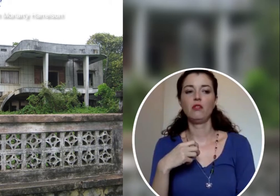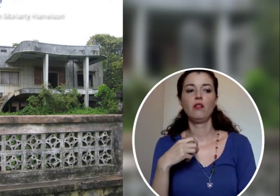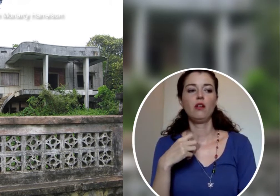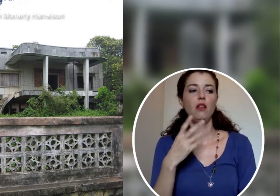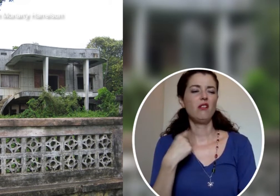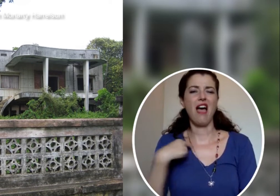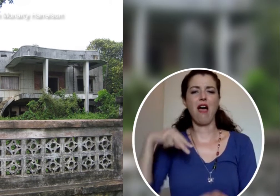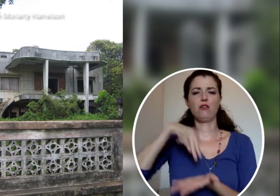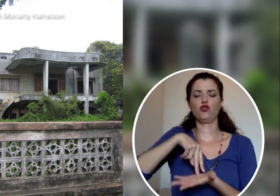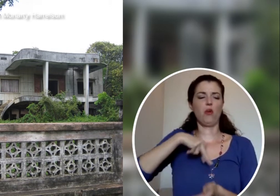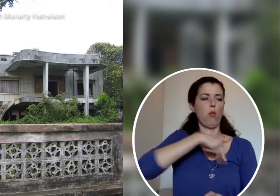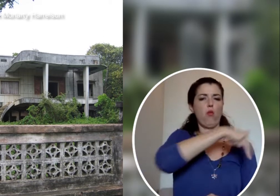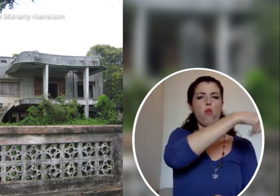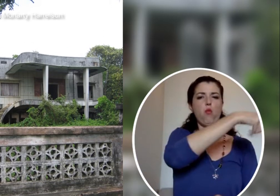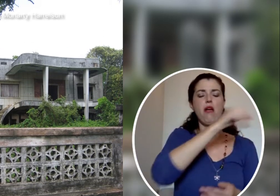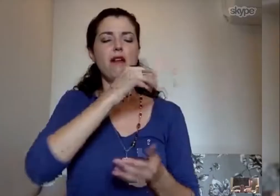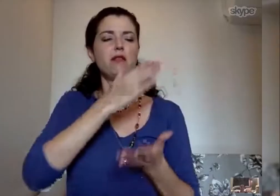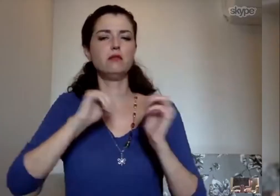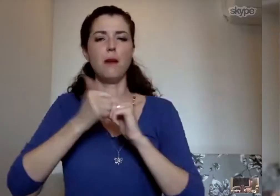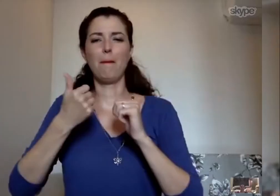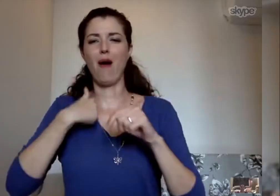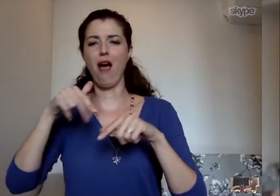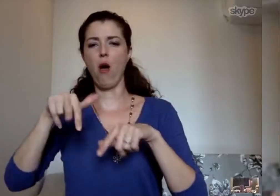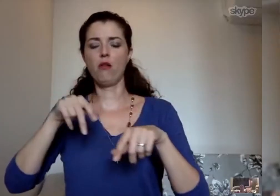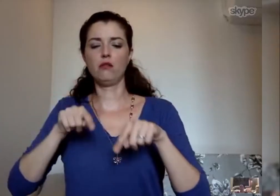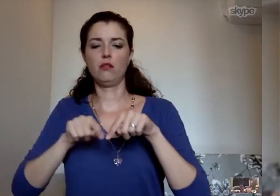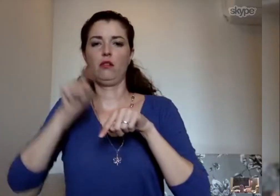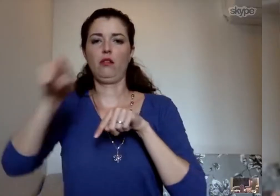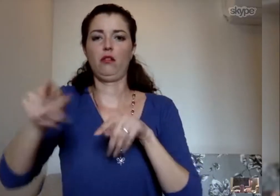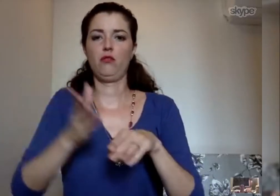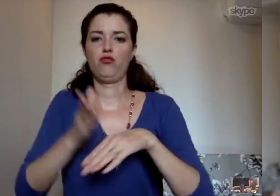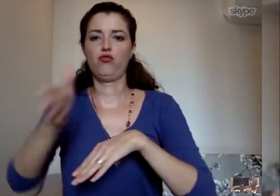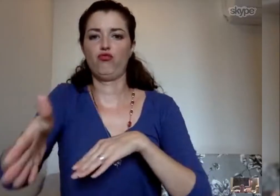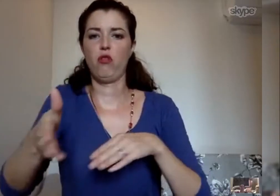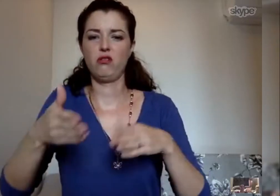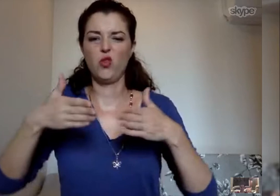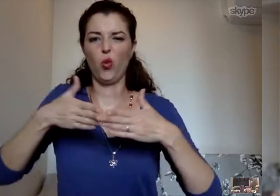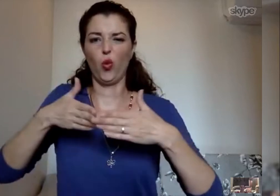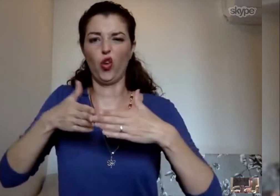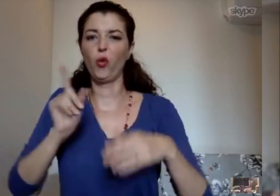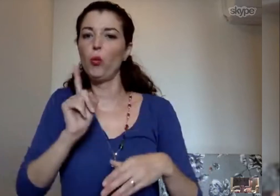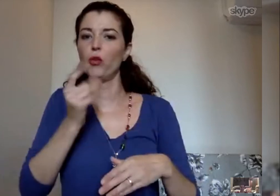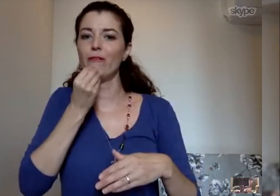We all sat around it and ate. I stood up and walked over the corner where there was food.